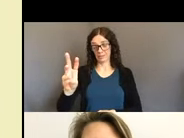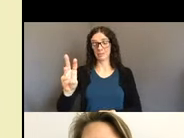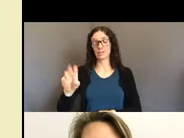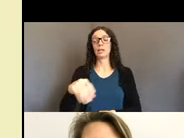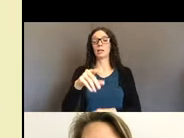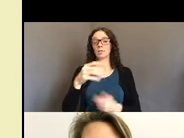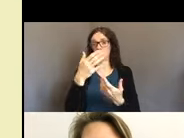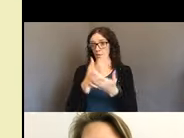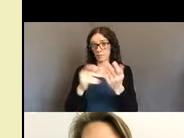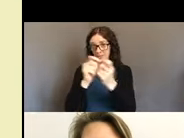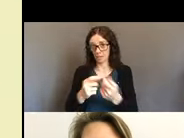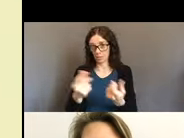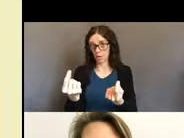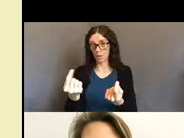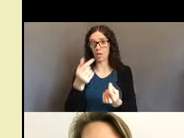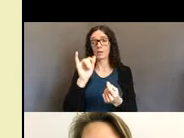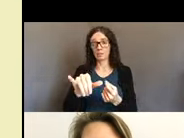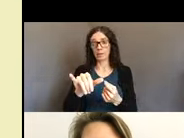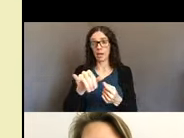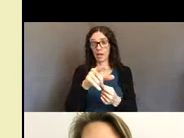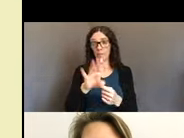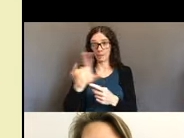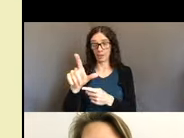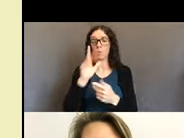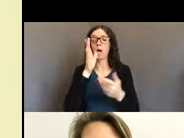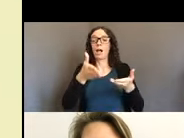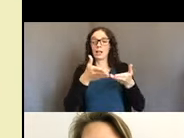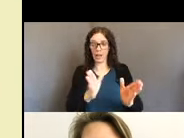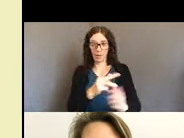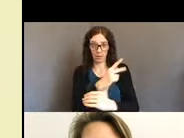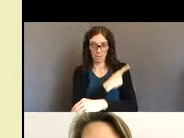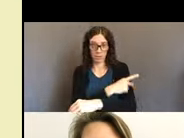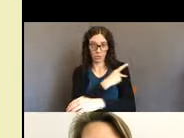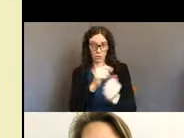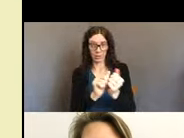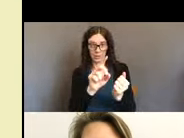a patient with a disability, at least three support persons